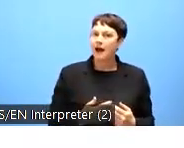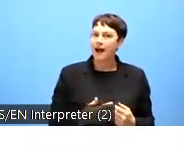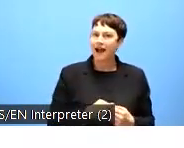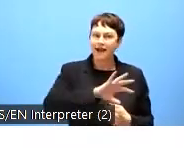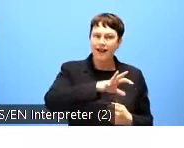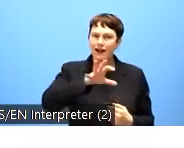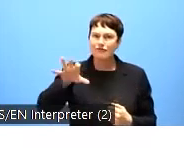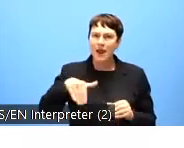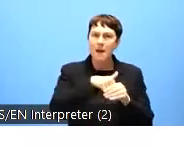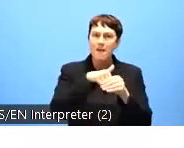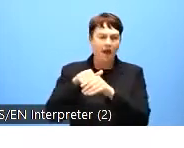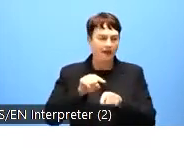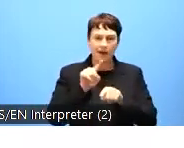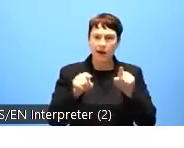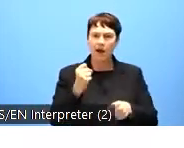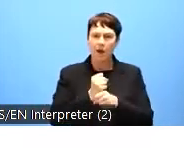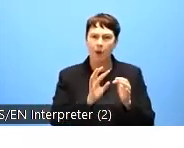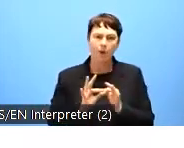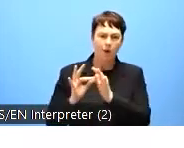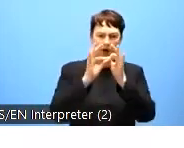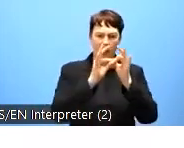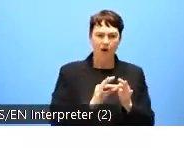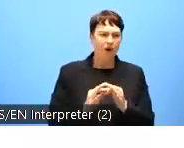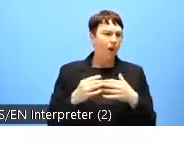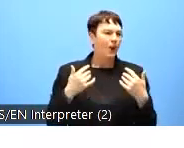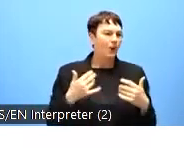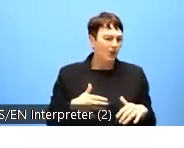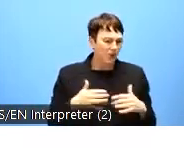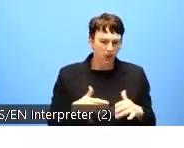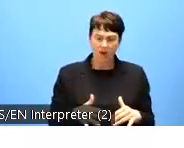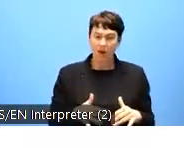grown up around the formal expert group of the Member States that we have the pleasure